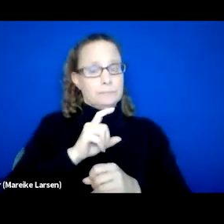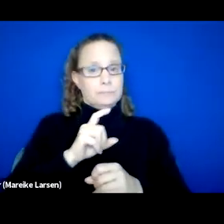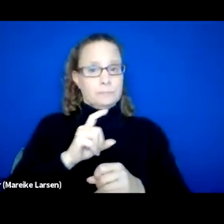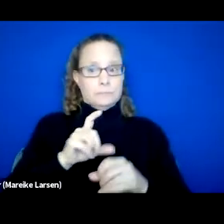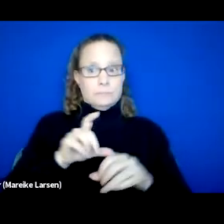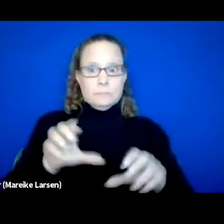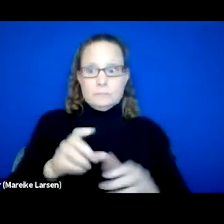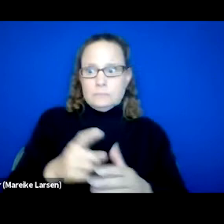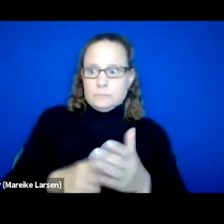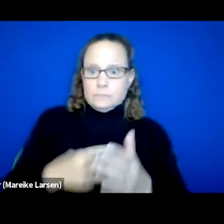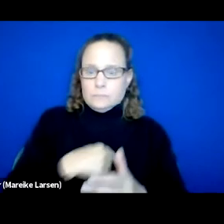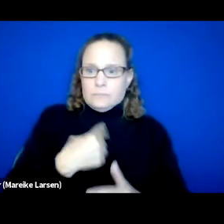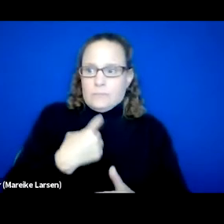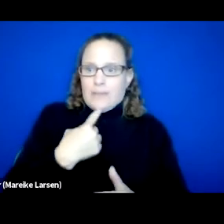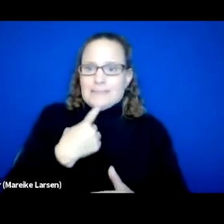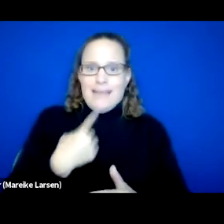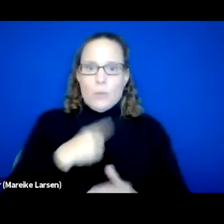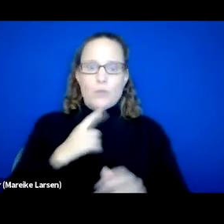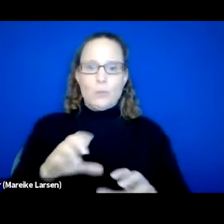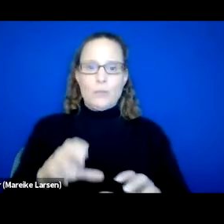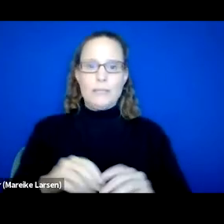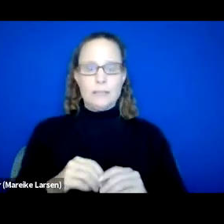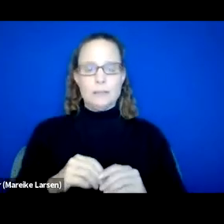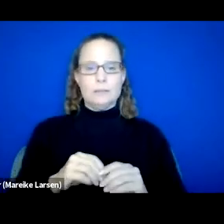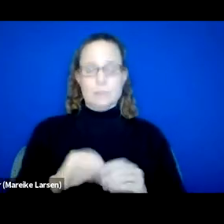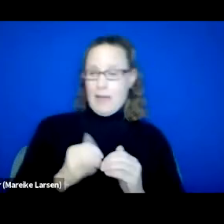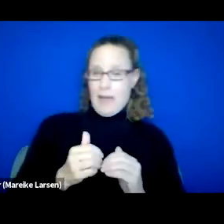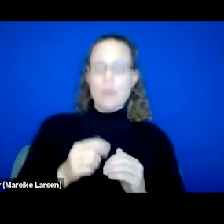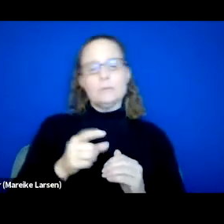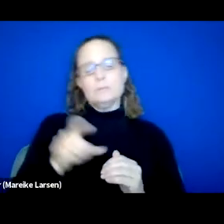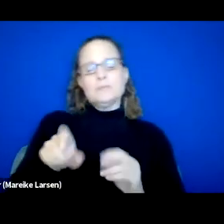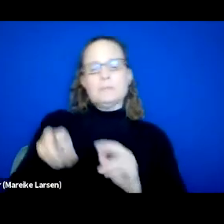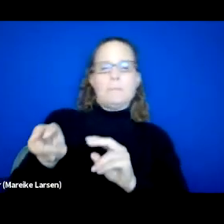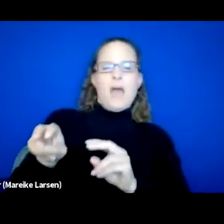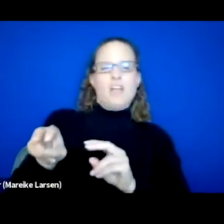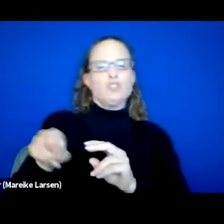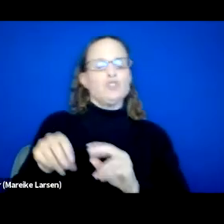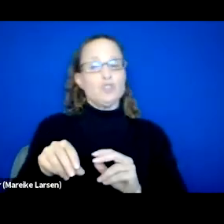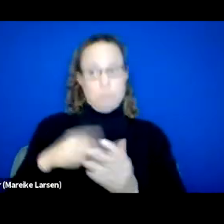what we say we're doing, and we can do that by monitoring the efficacy of the program.